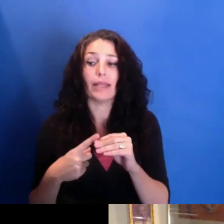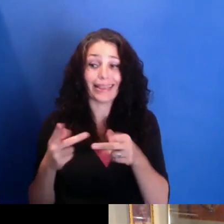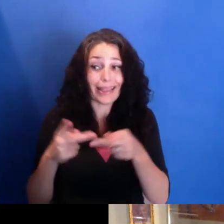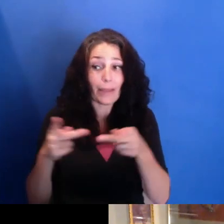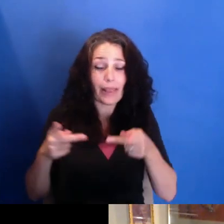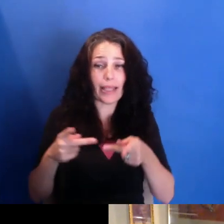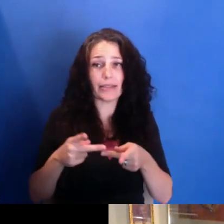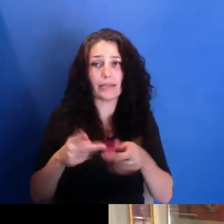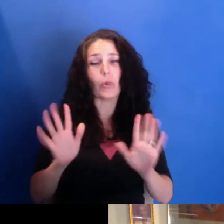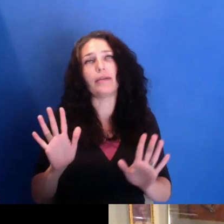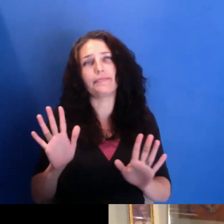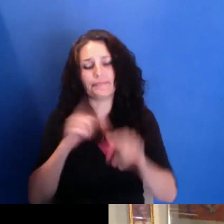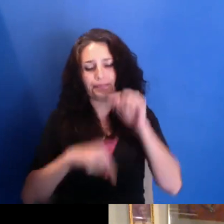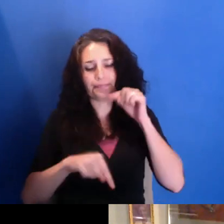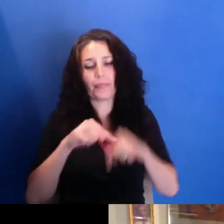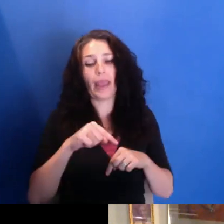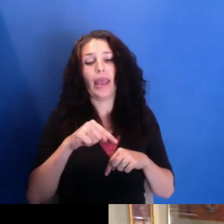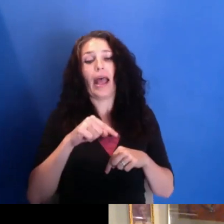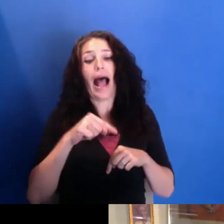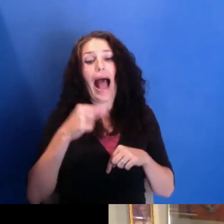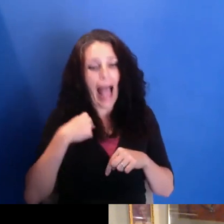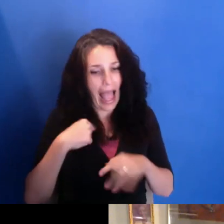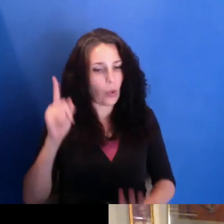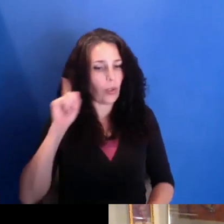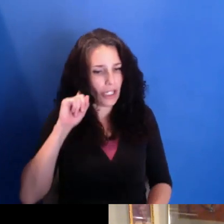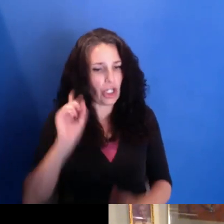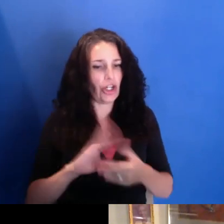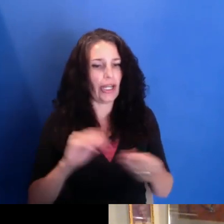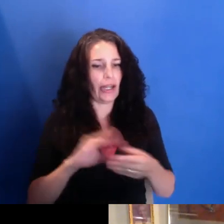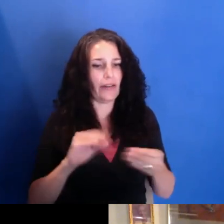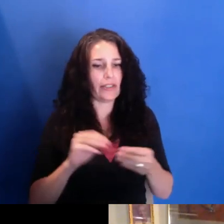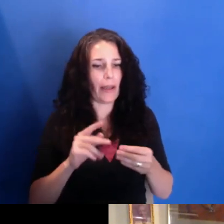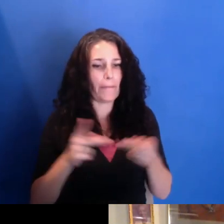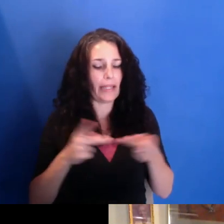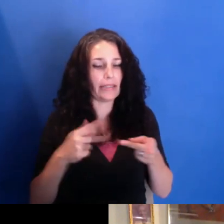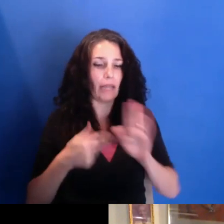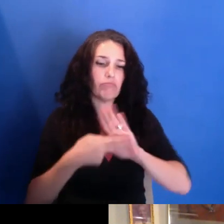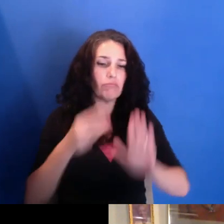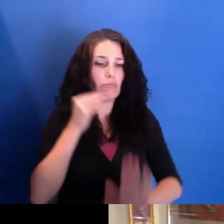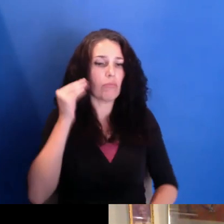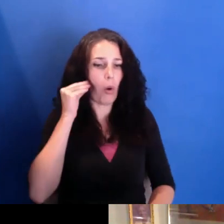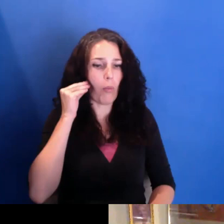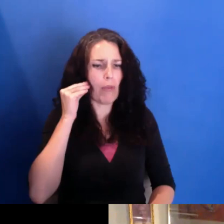well, I would hear narratives of these places that I called home and I felt like I knew very well that were so distant from what